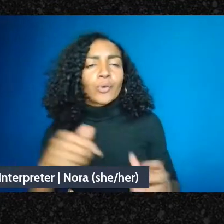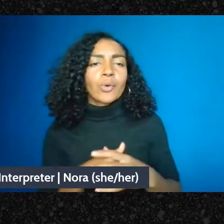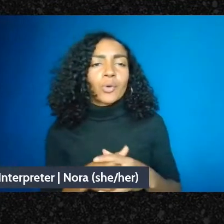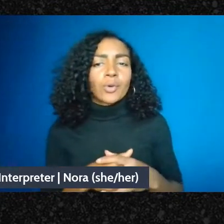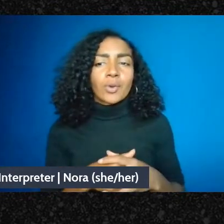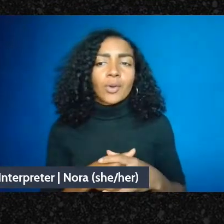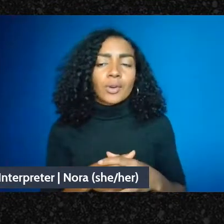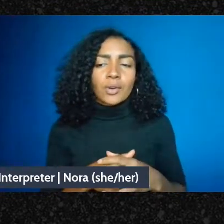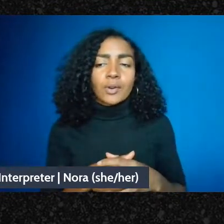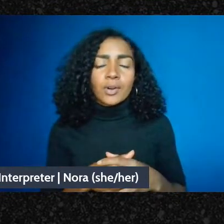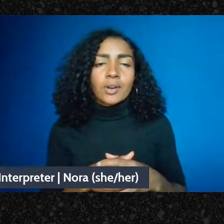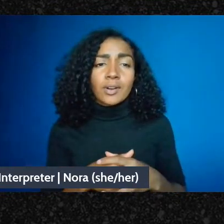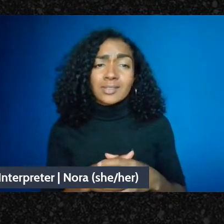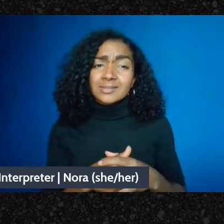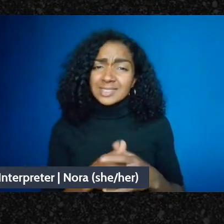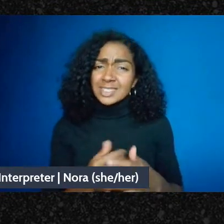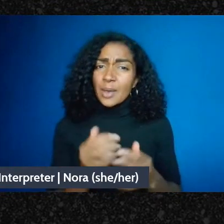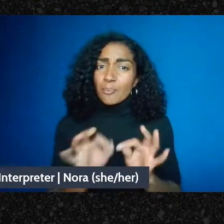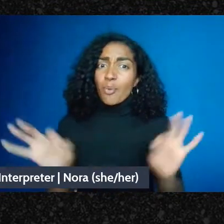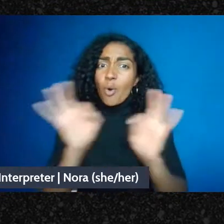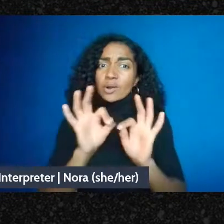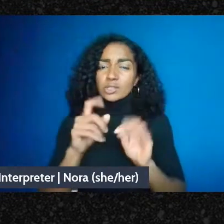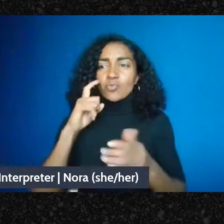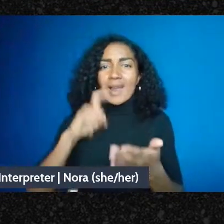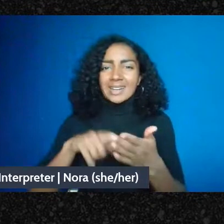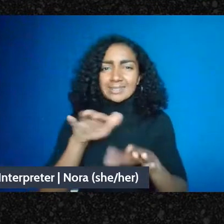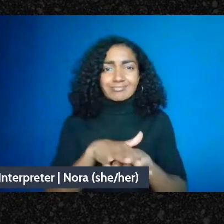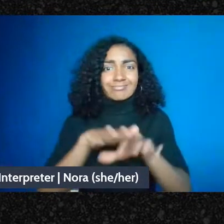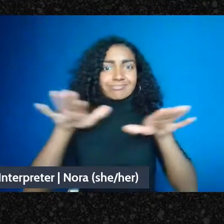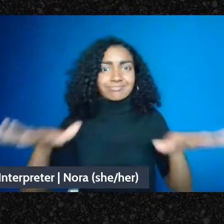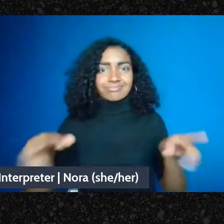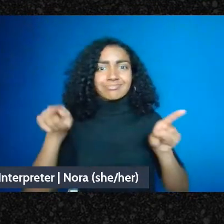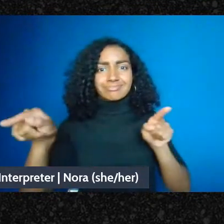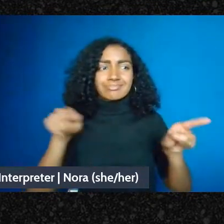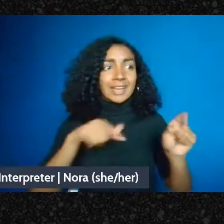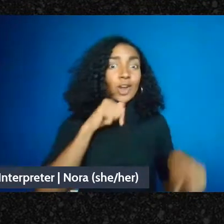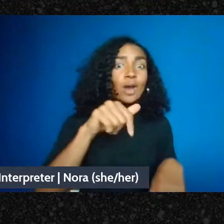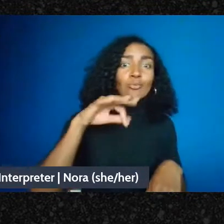one of the most critical distinctions between the nonprofit industrial complex and what we're